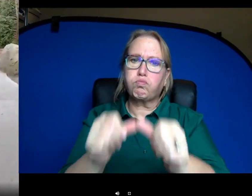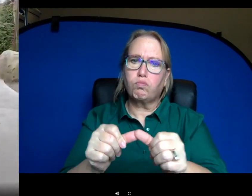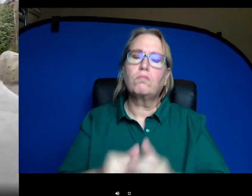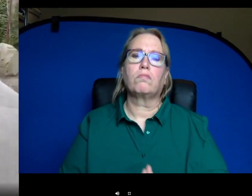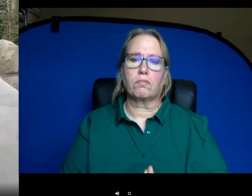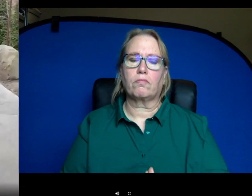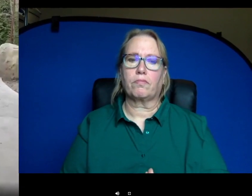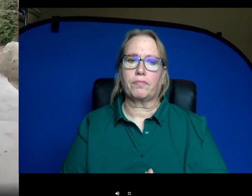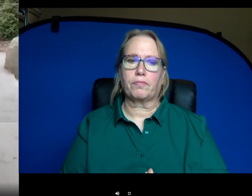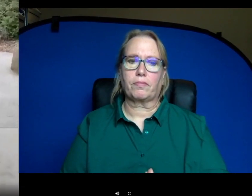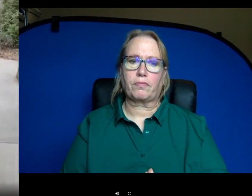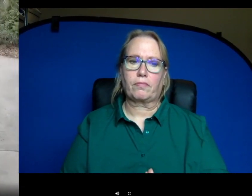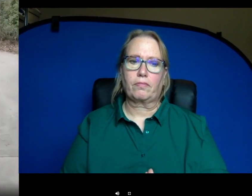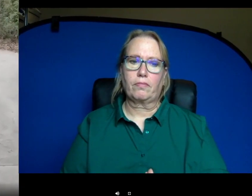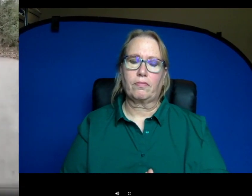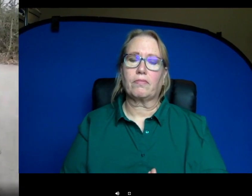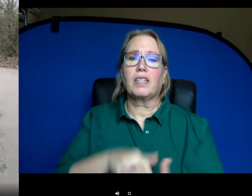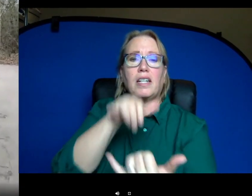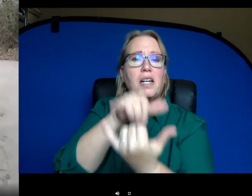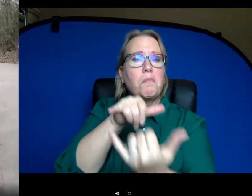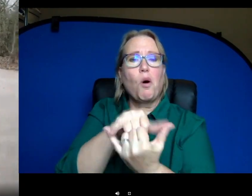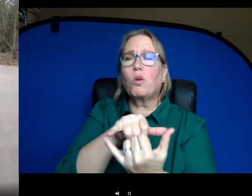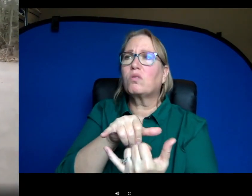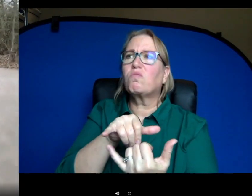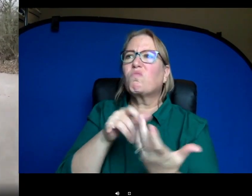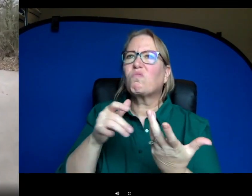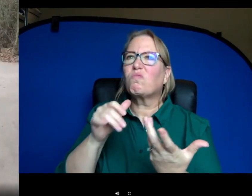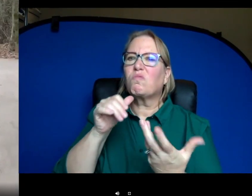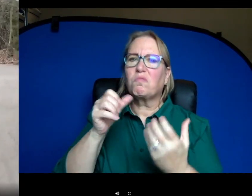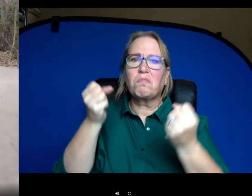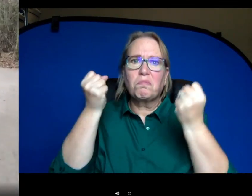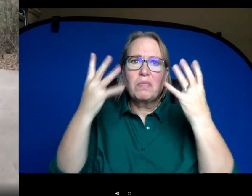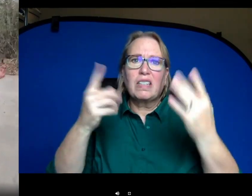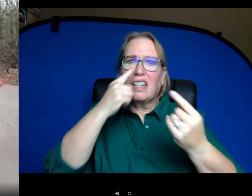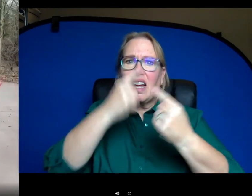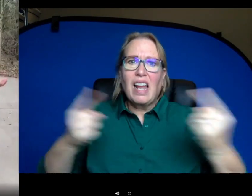safety. Hippos don't really have too many predators, uh other than the calves. But